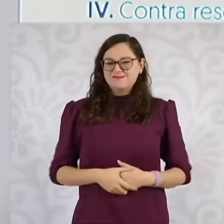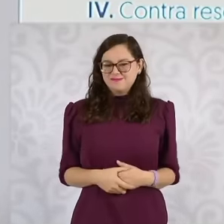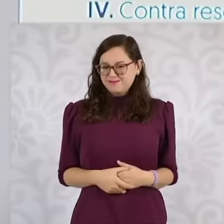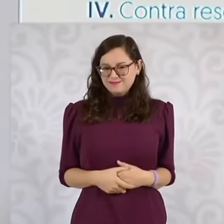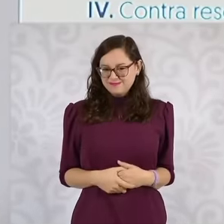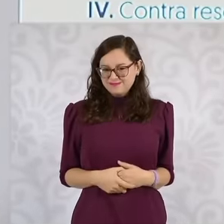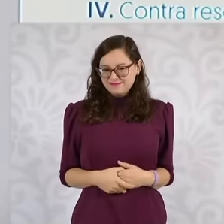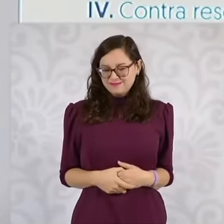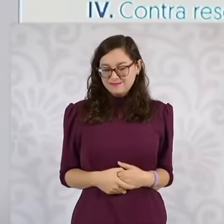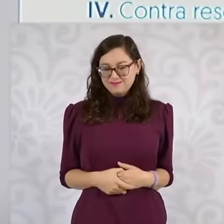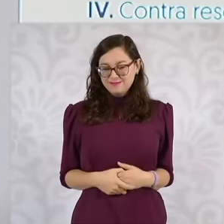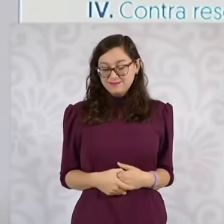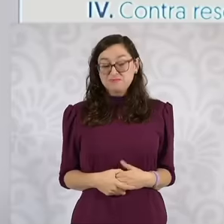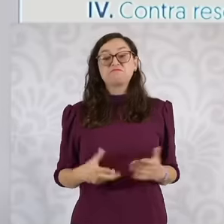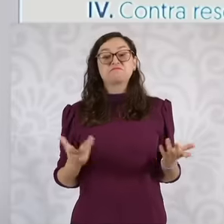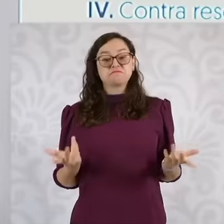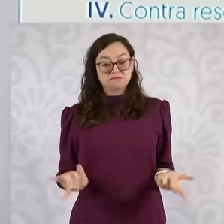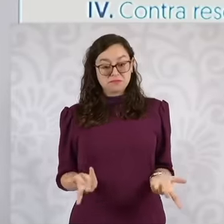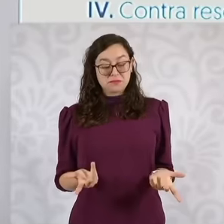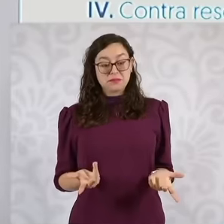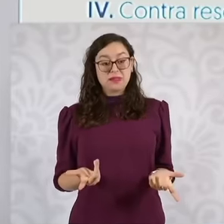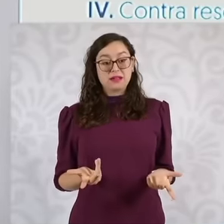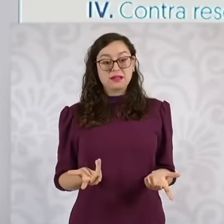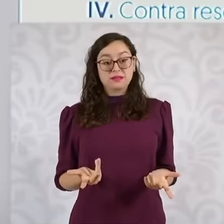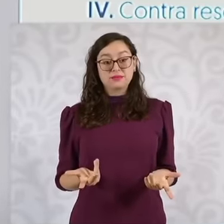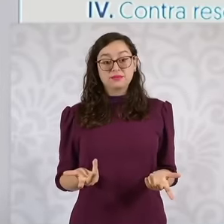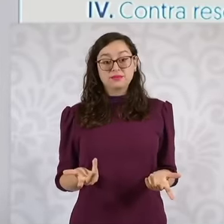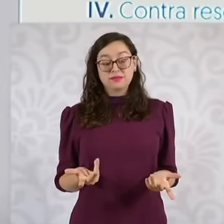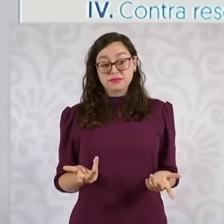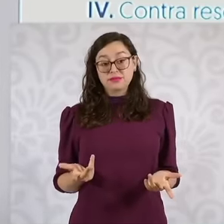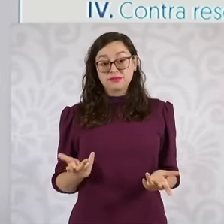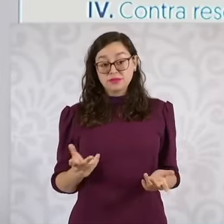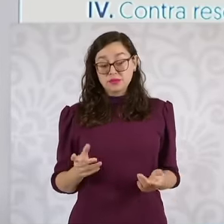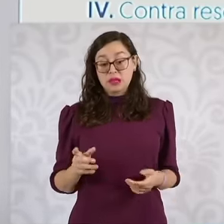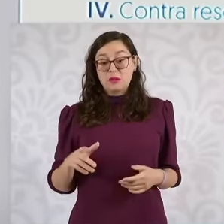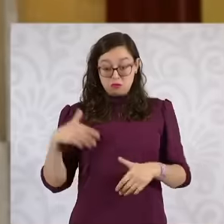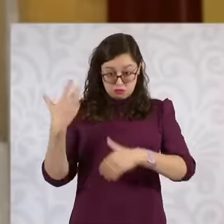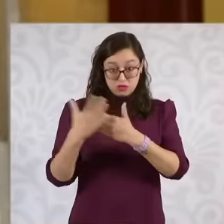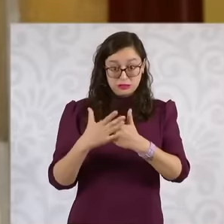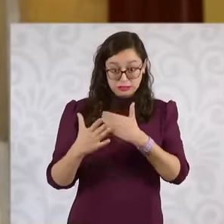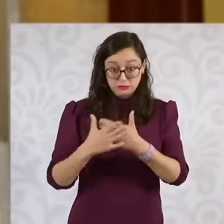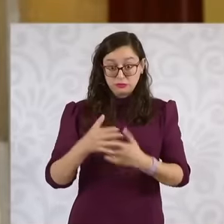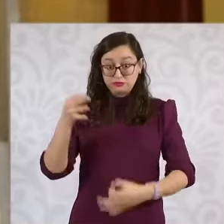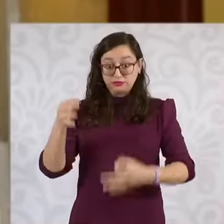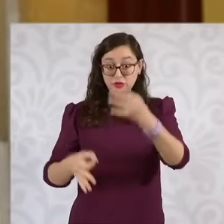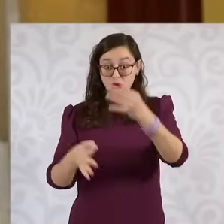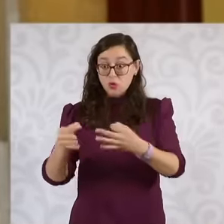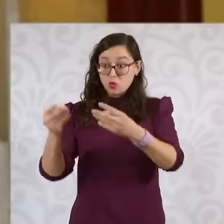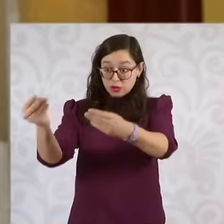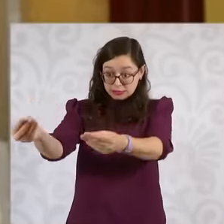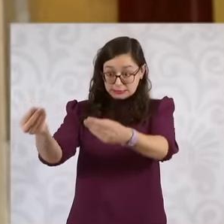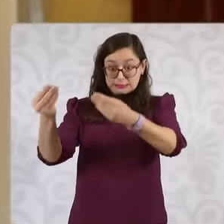are we going to do once we receive the notification, well, we are going to ask the